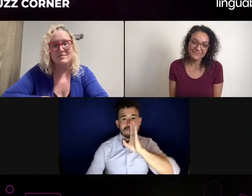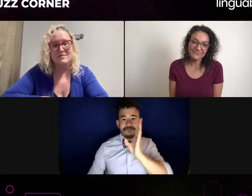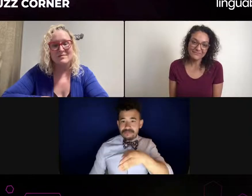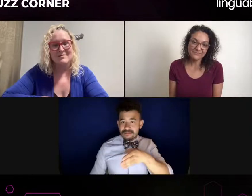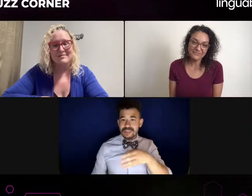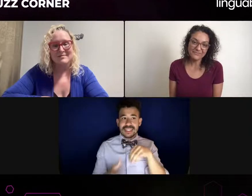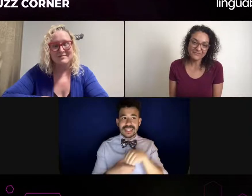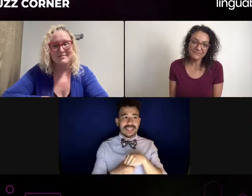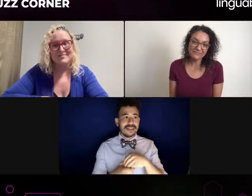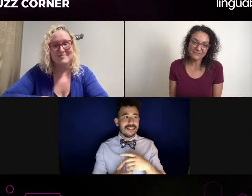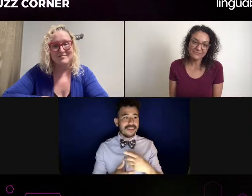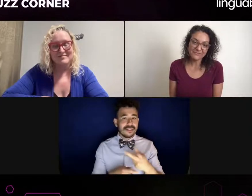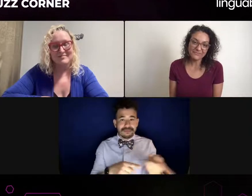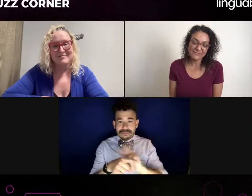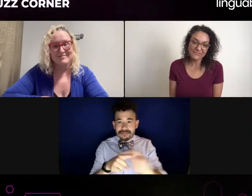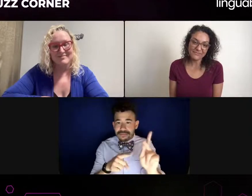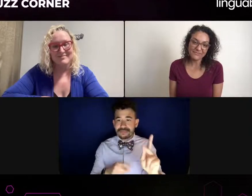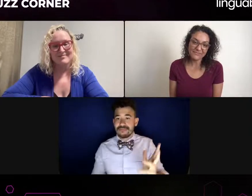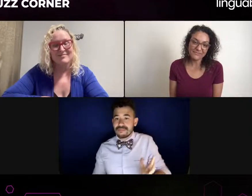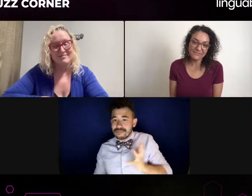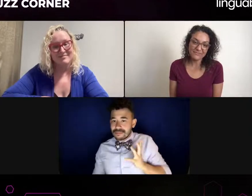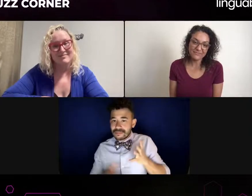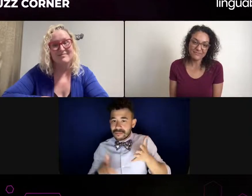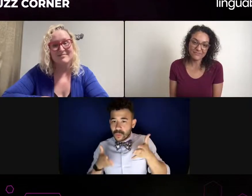They might be conference interpreters or maybe concert interpreters.